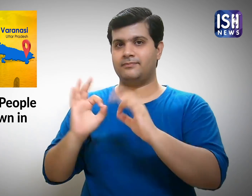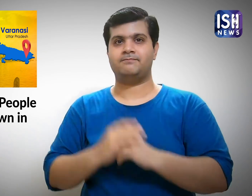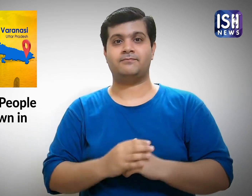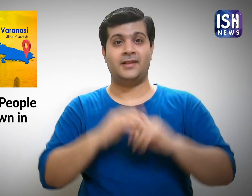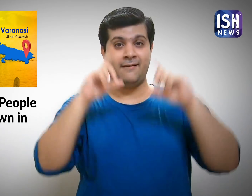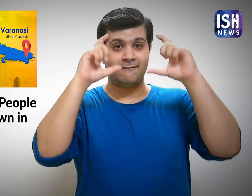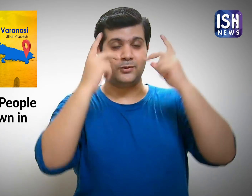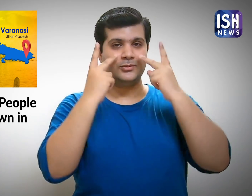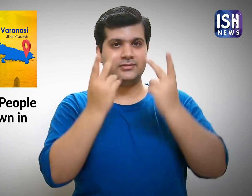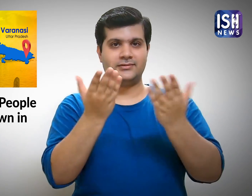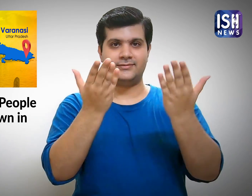Have a look at the images.